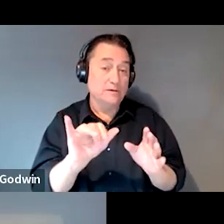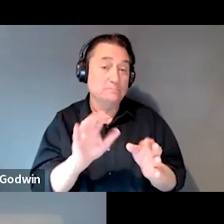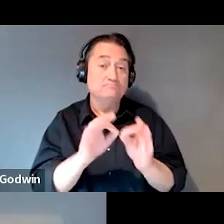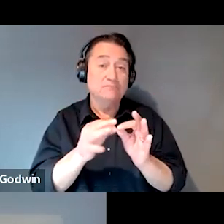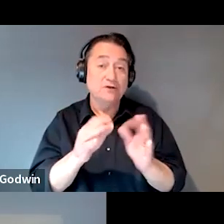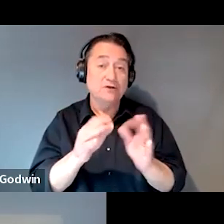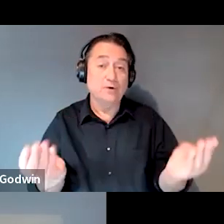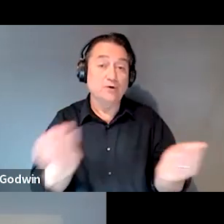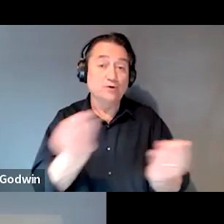Great.